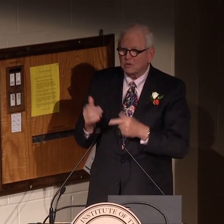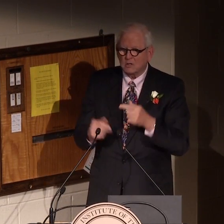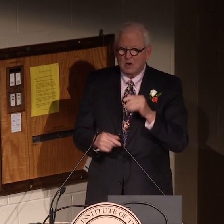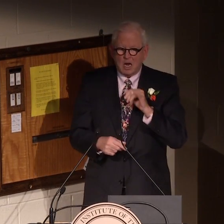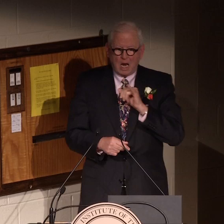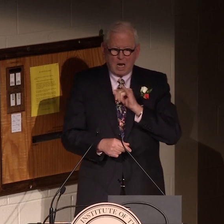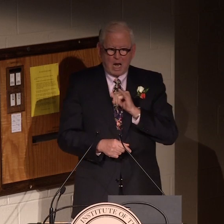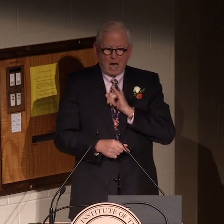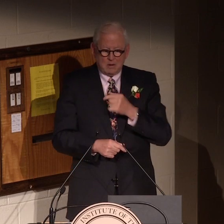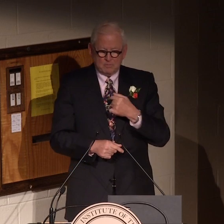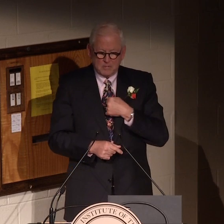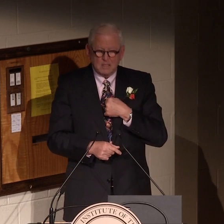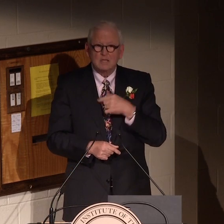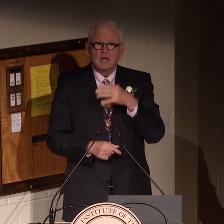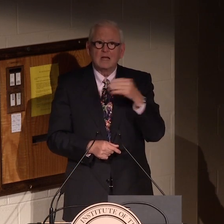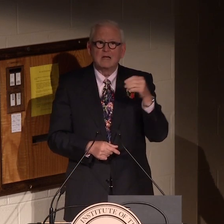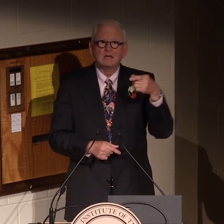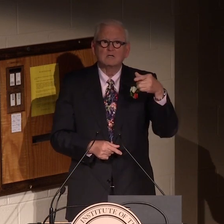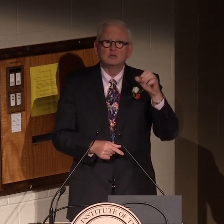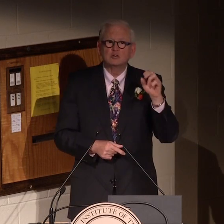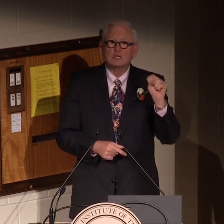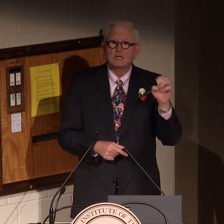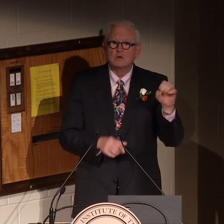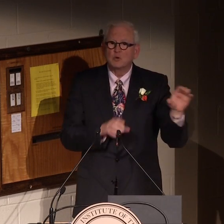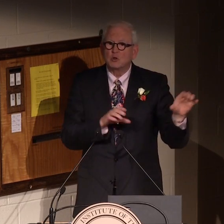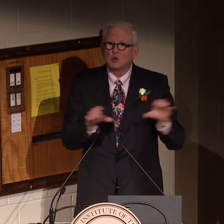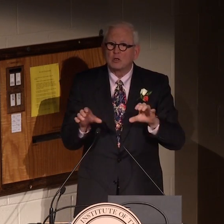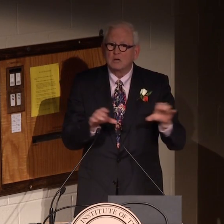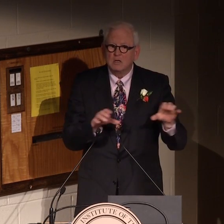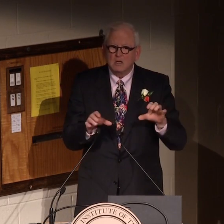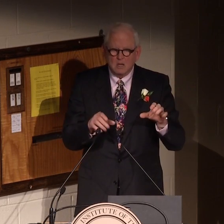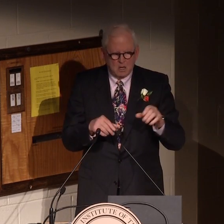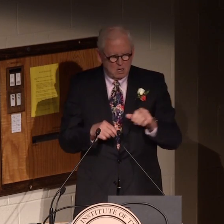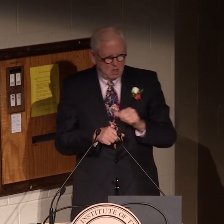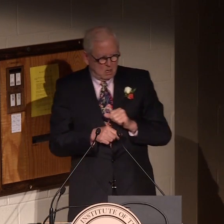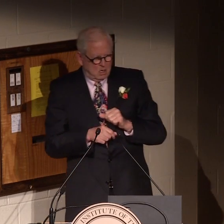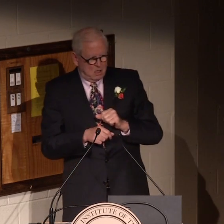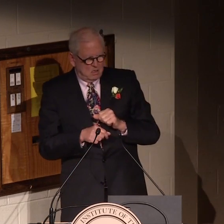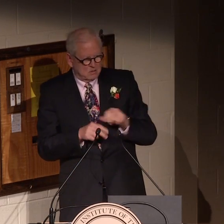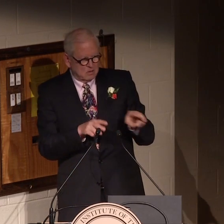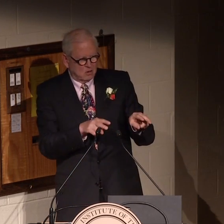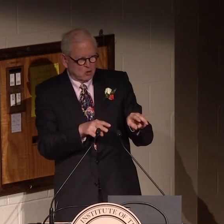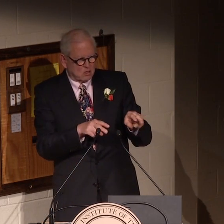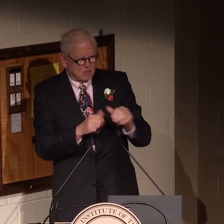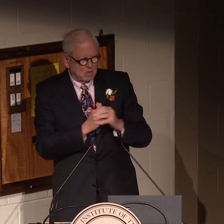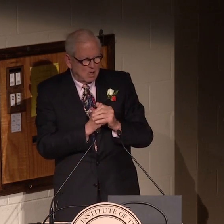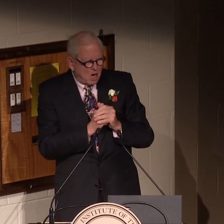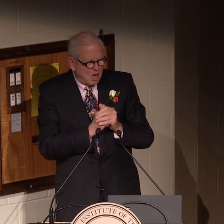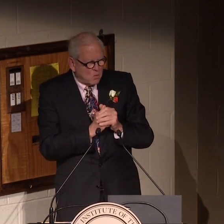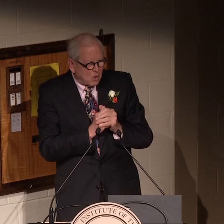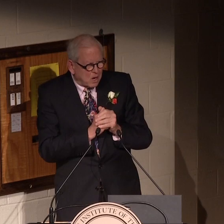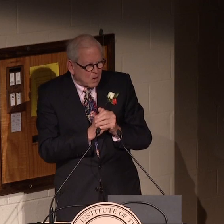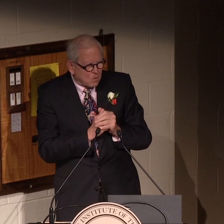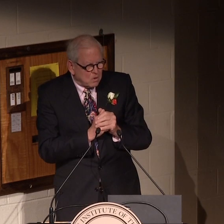The deaf community there saw what myself and Gene were doing,